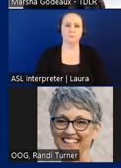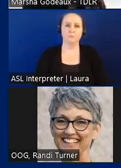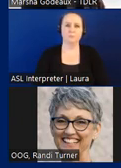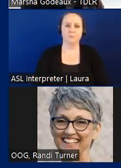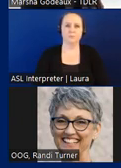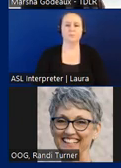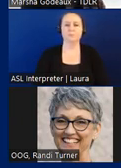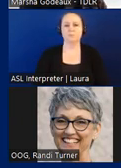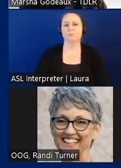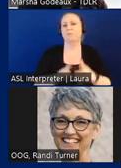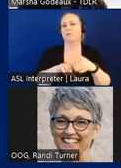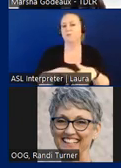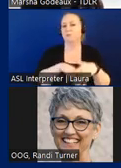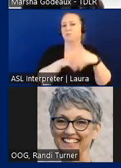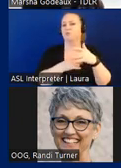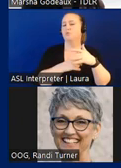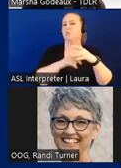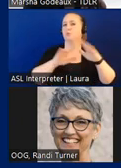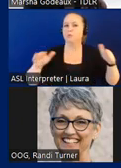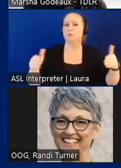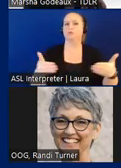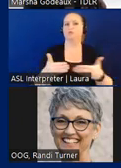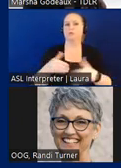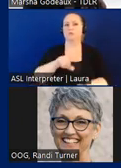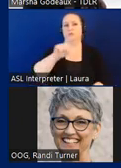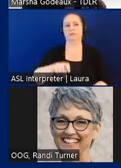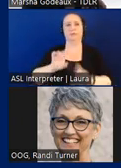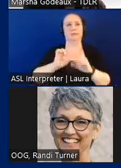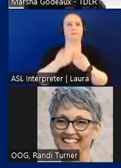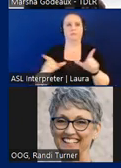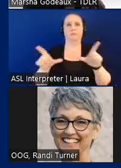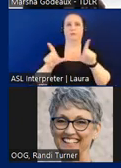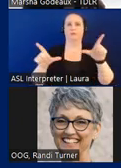Let's start with an introduction to the Texas Department of Licensing and Regulation or TDLR.